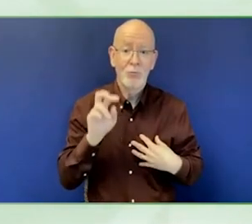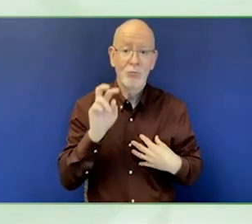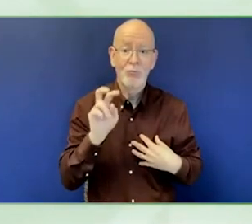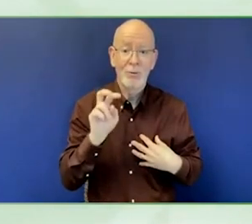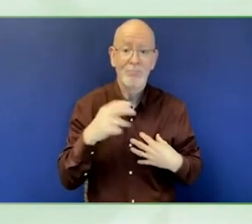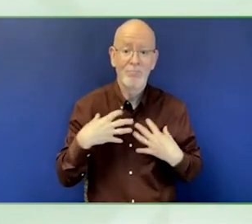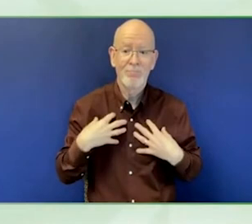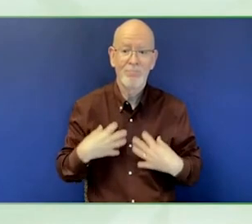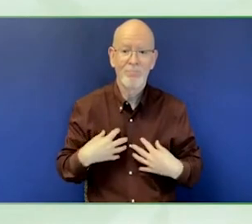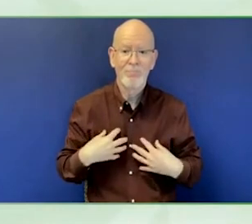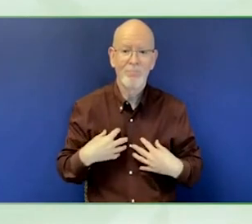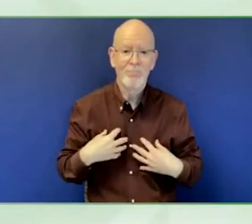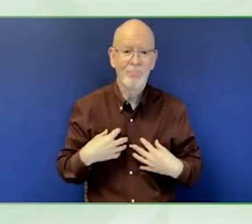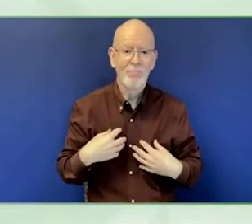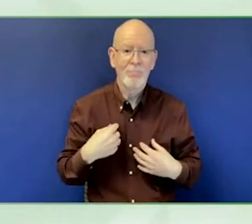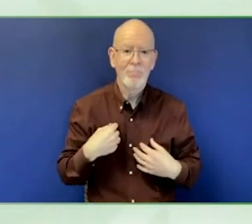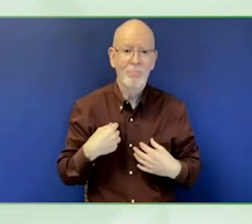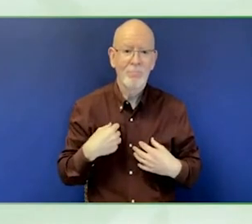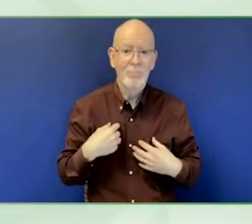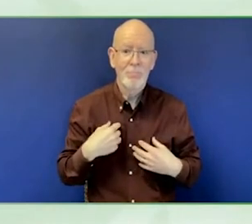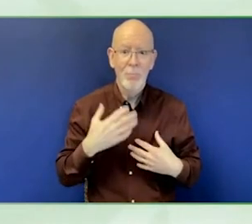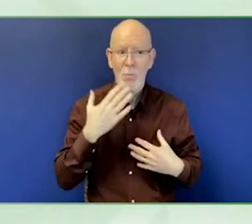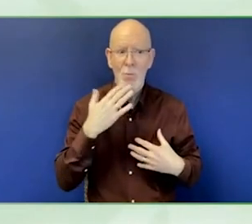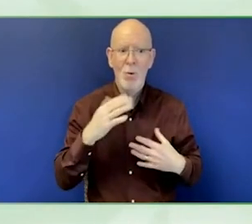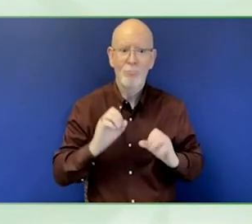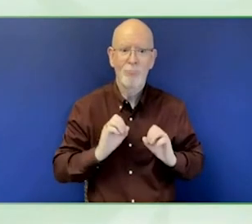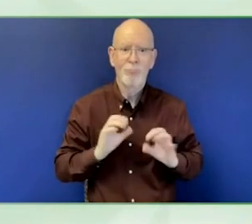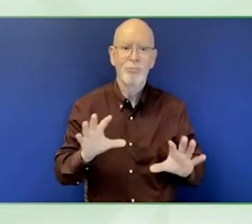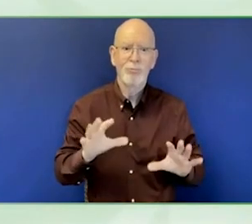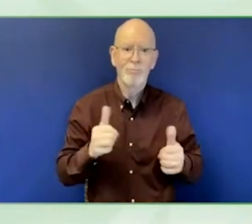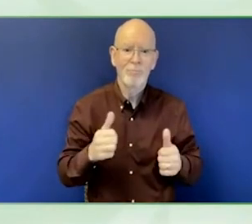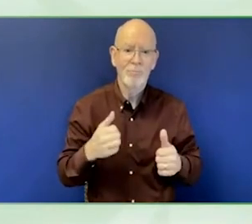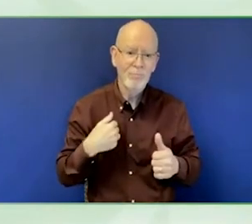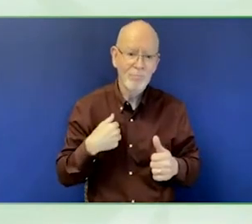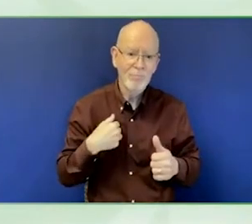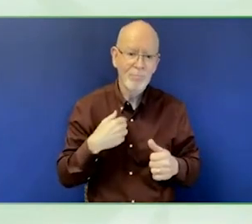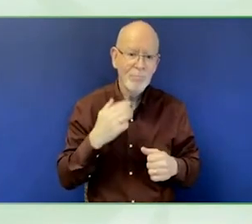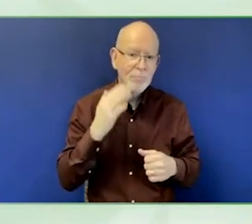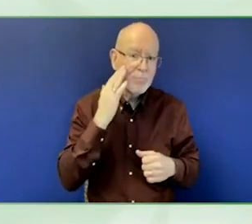at Zero. Very excited to have been asked to moderate the session.